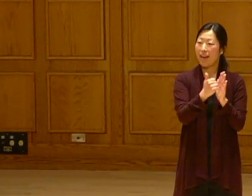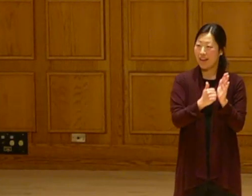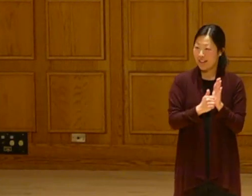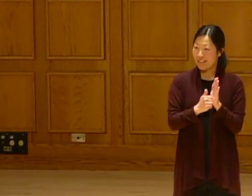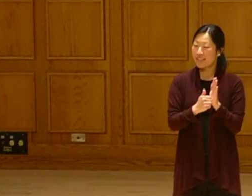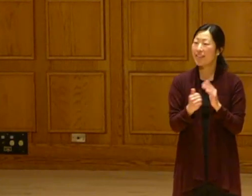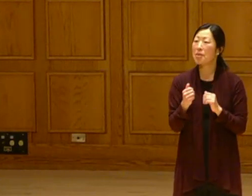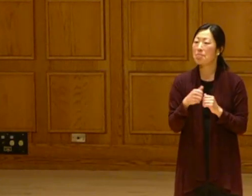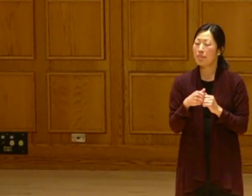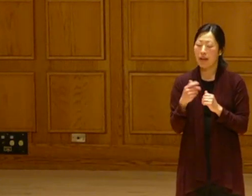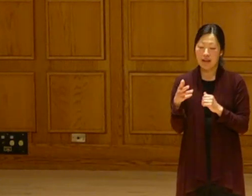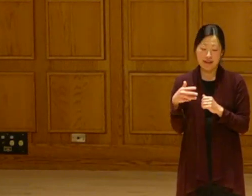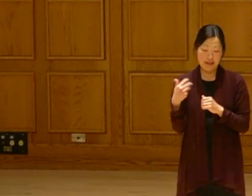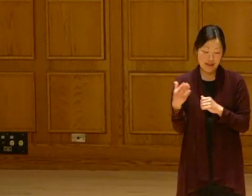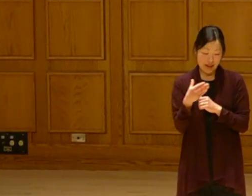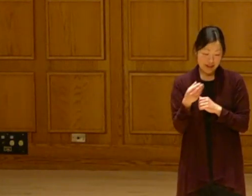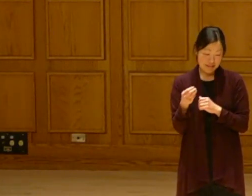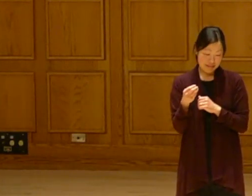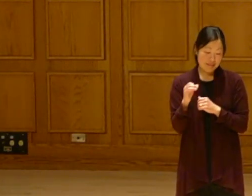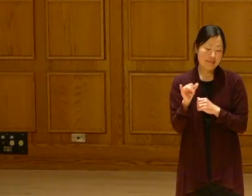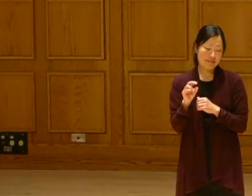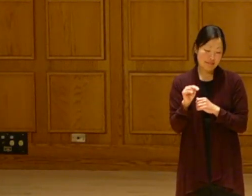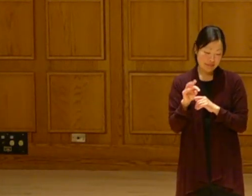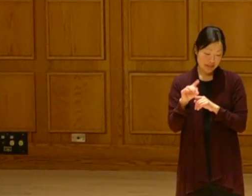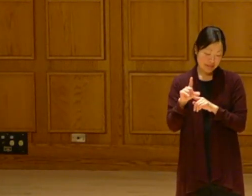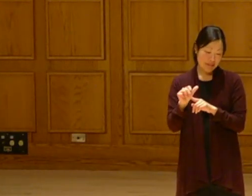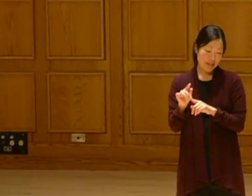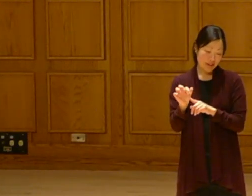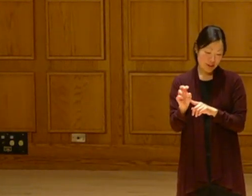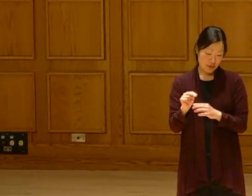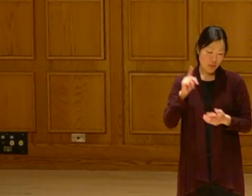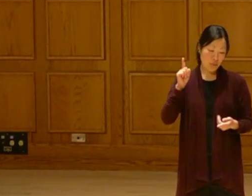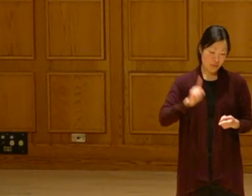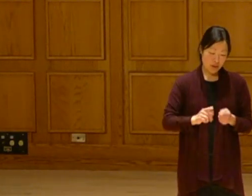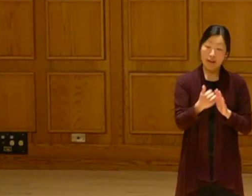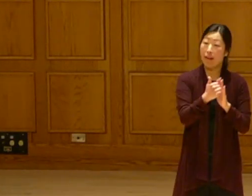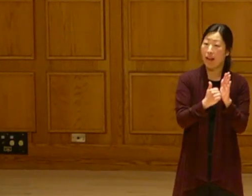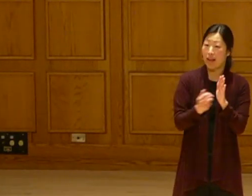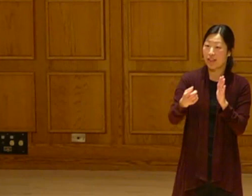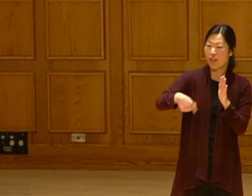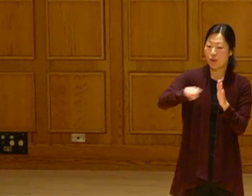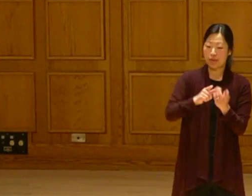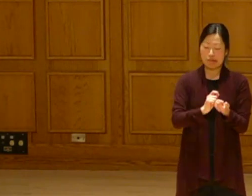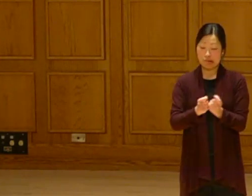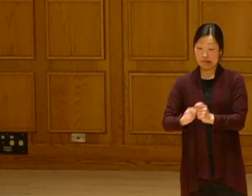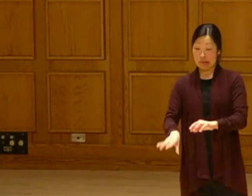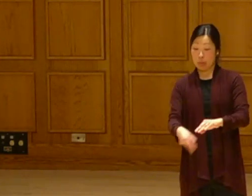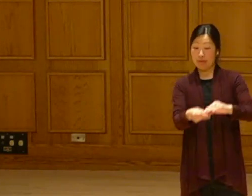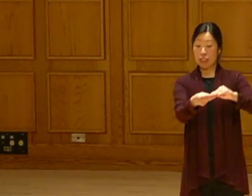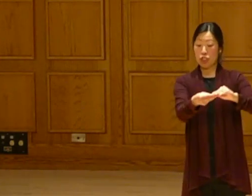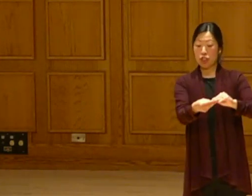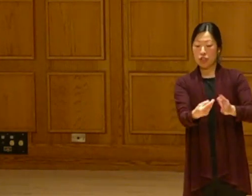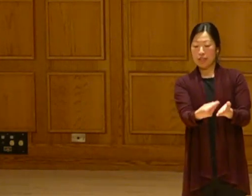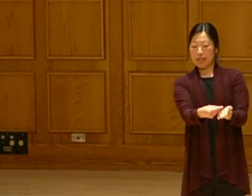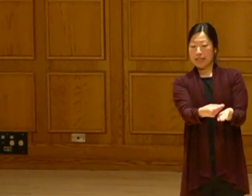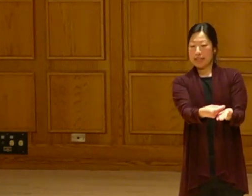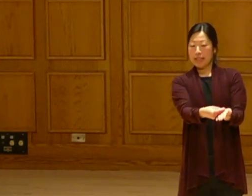The IRA Act and the inflation reduction act in the provisions in there.